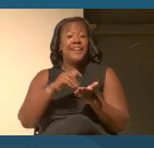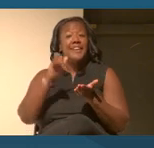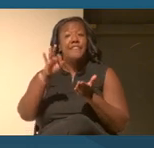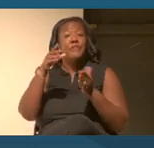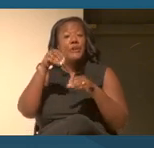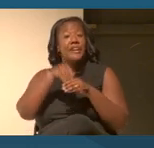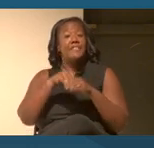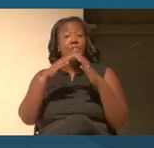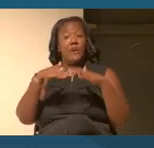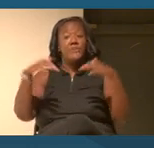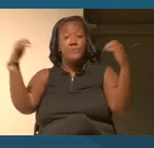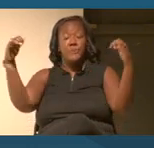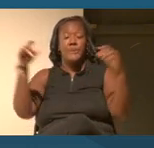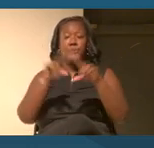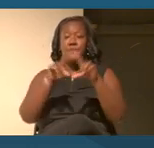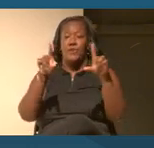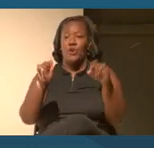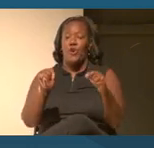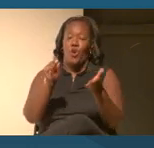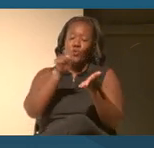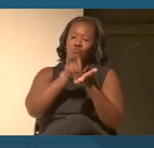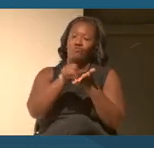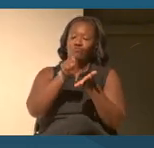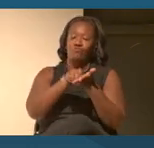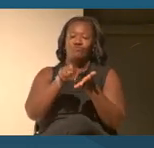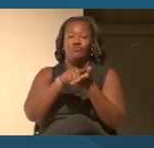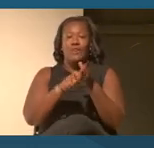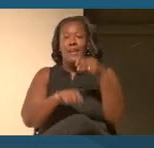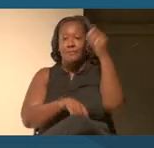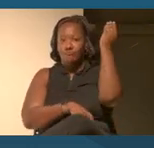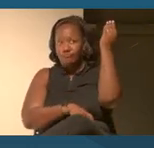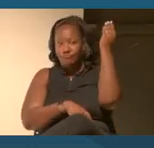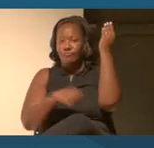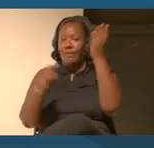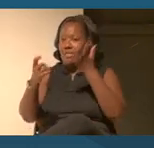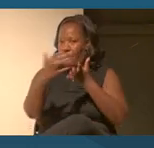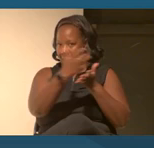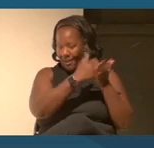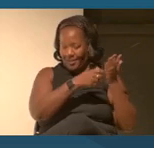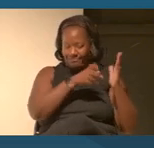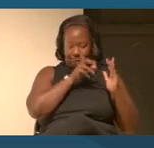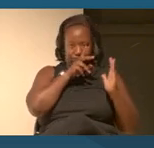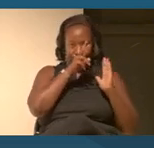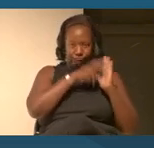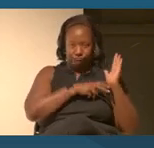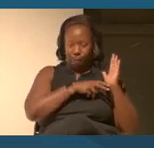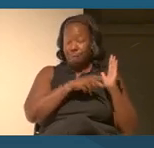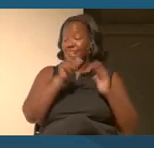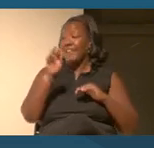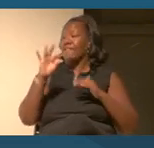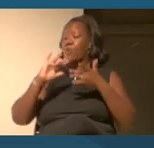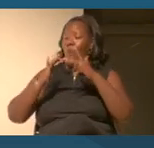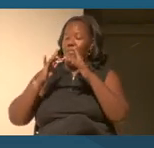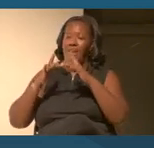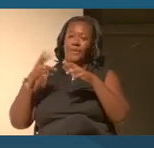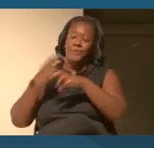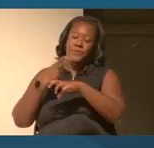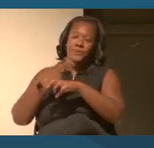go ahead and just jot that out. Our volunteers will collect those from you. If you're online, please submit your questions through the Q and A function.